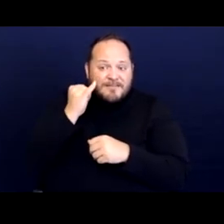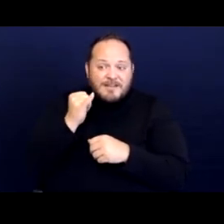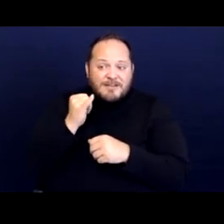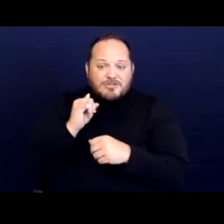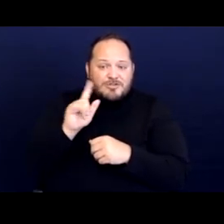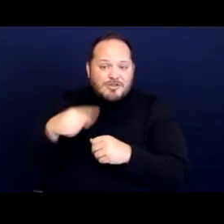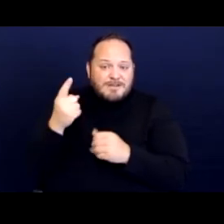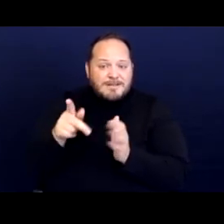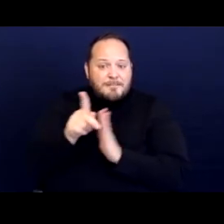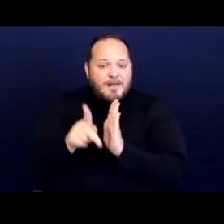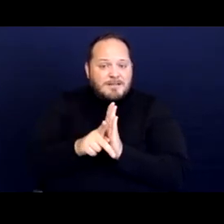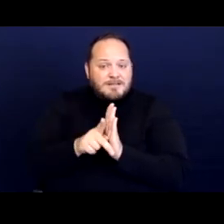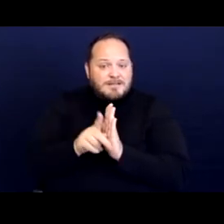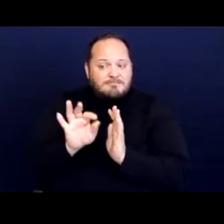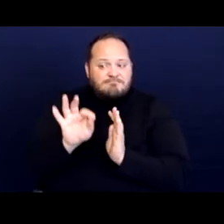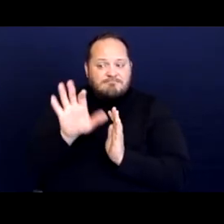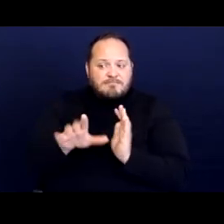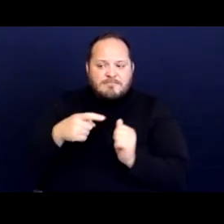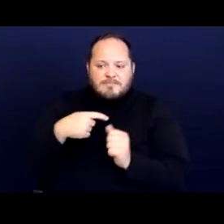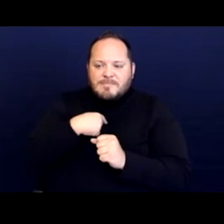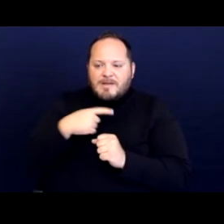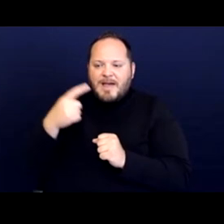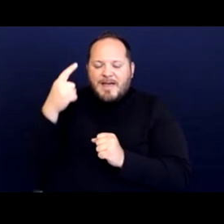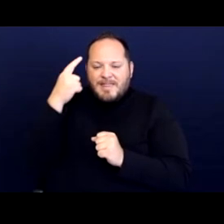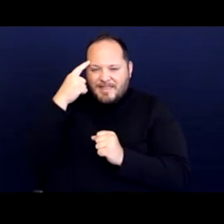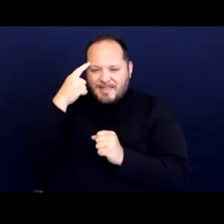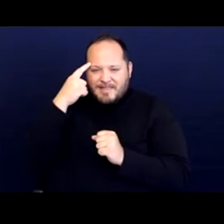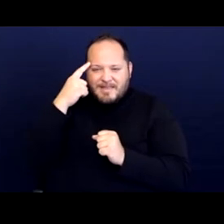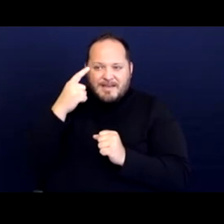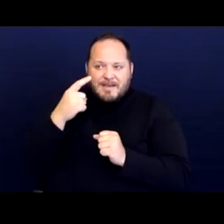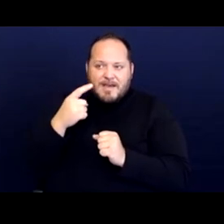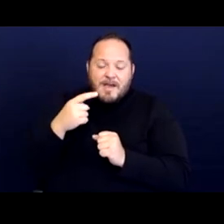And so I think that, I would suggest that